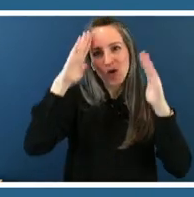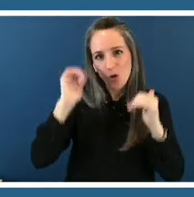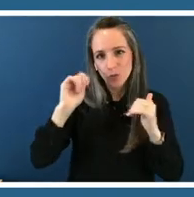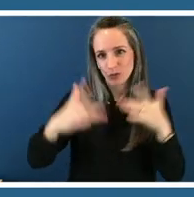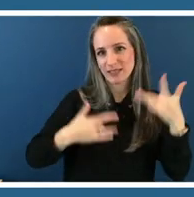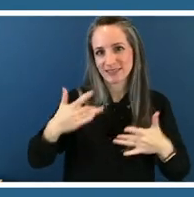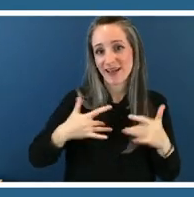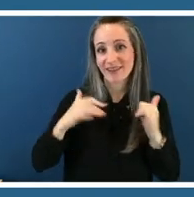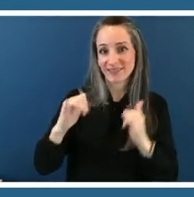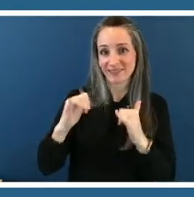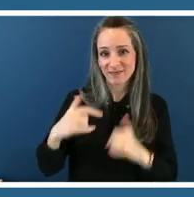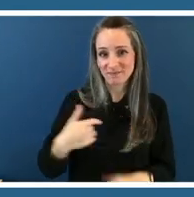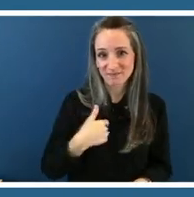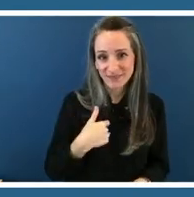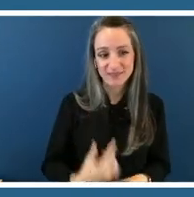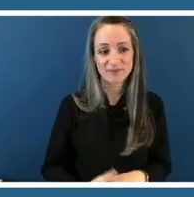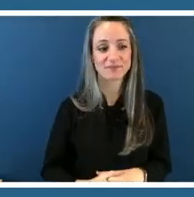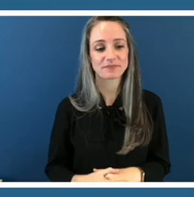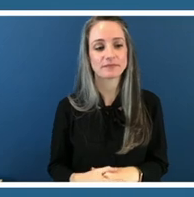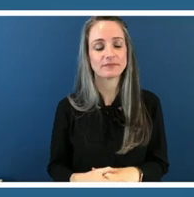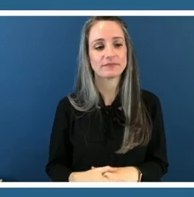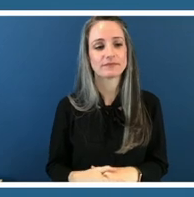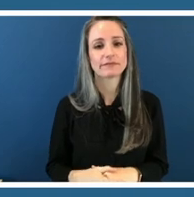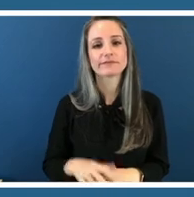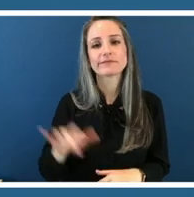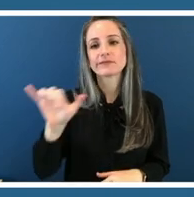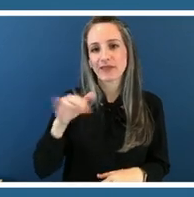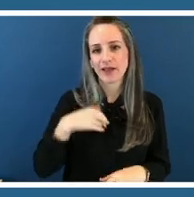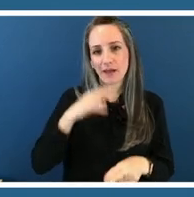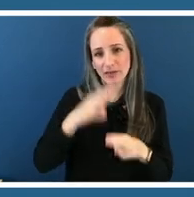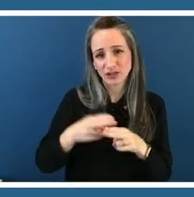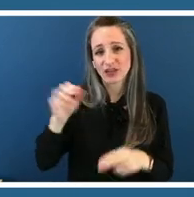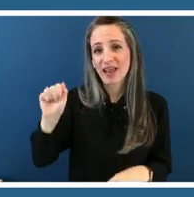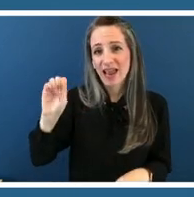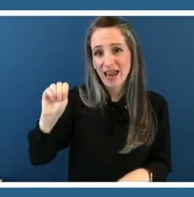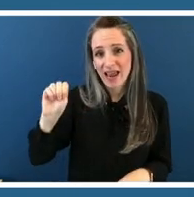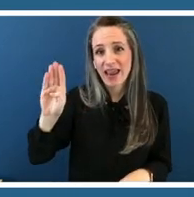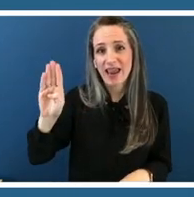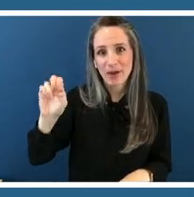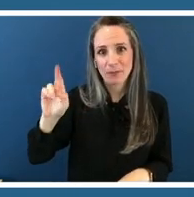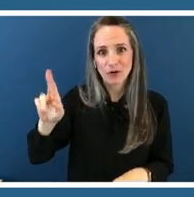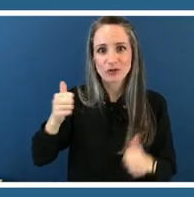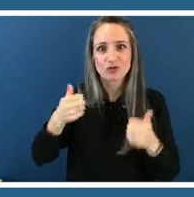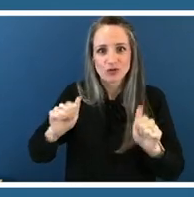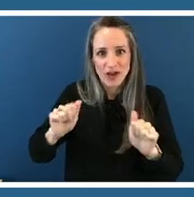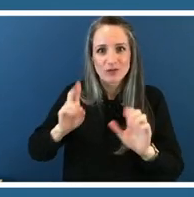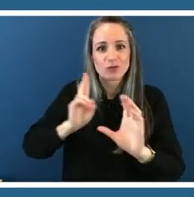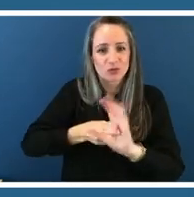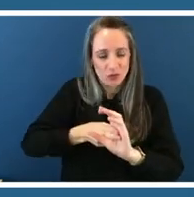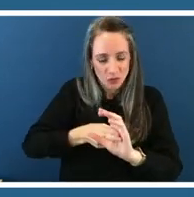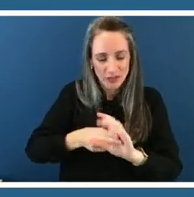um like i said amber will be joining us shortly as soon as she is able from her